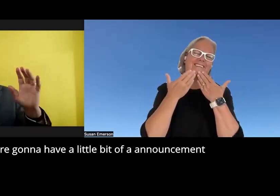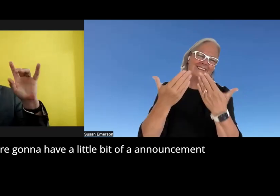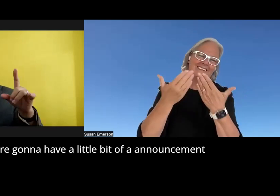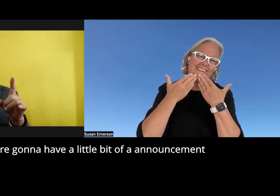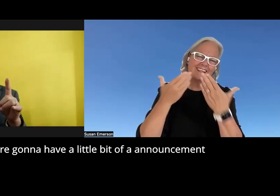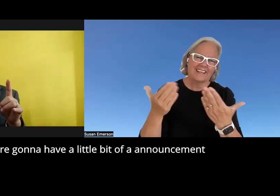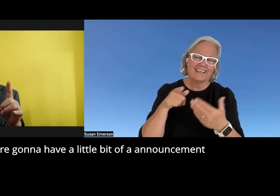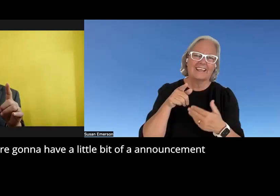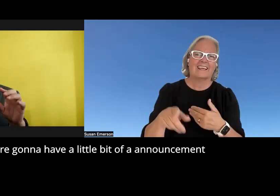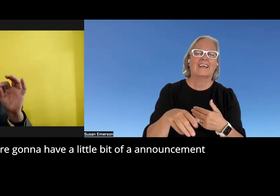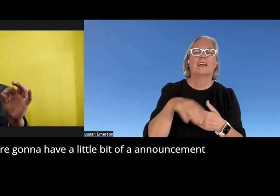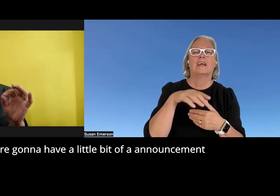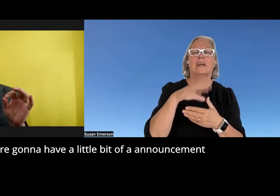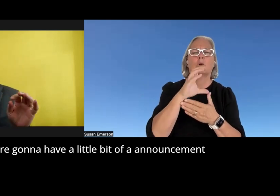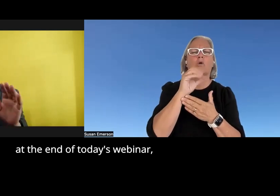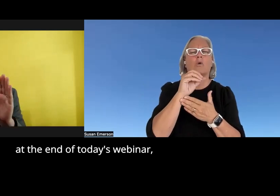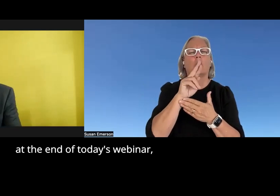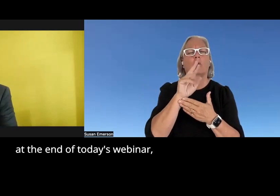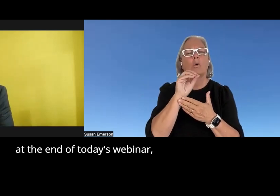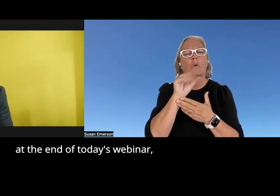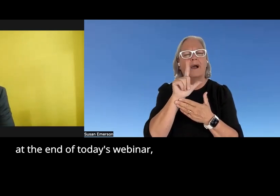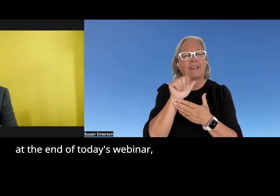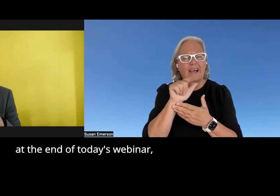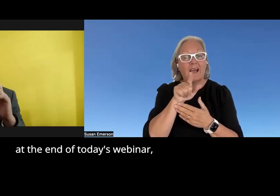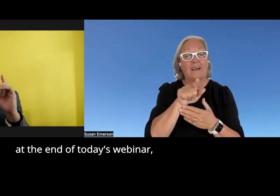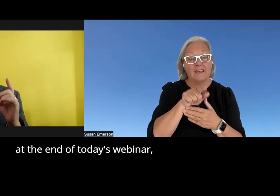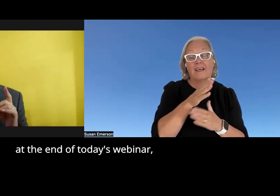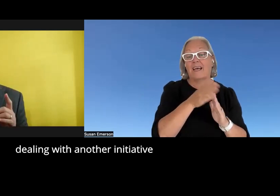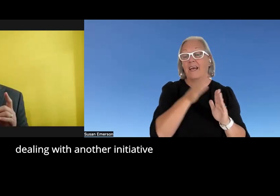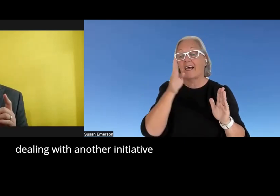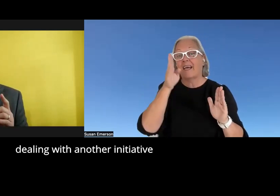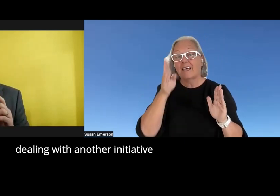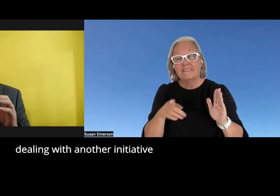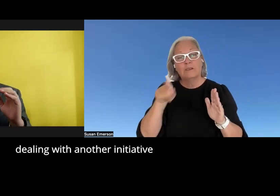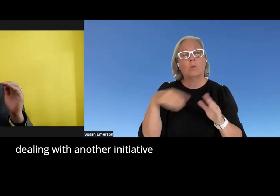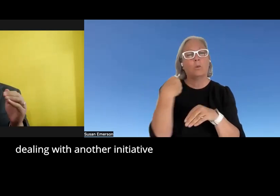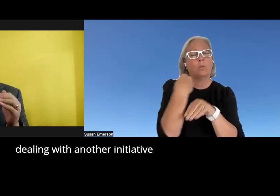we're going to have a little bit of a announcement at the end of today's webinar dealing with another